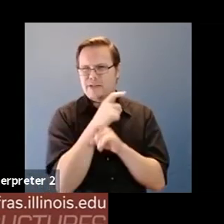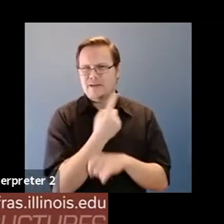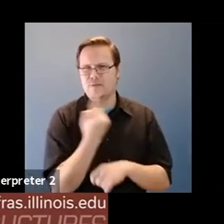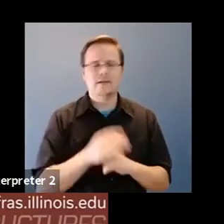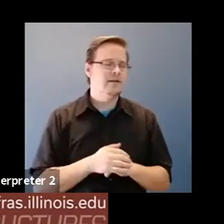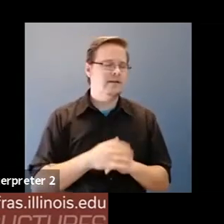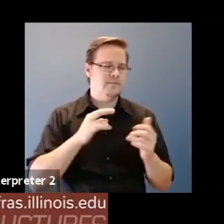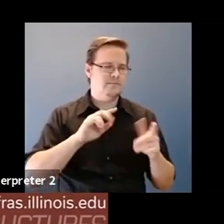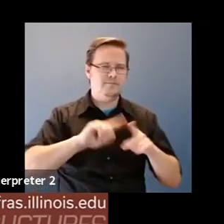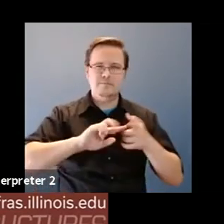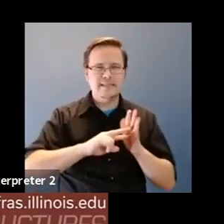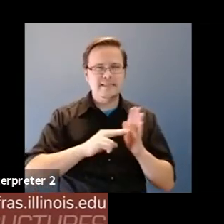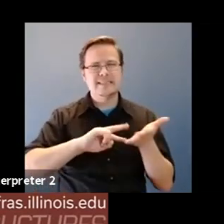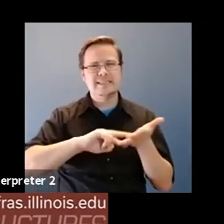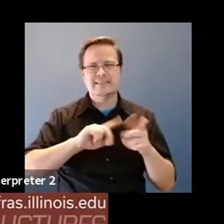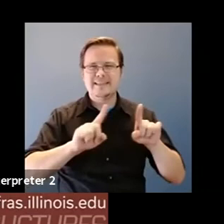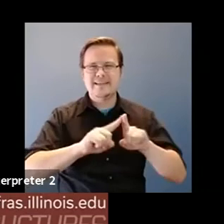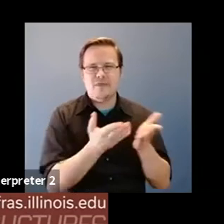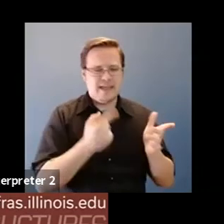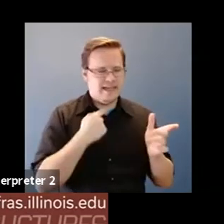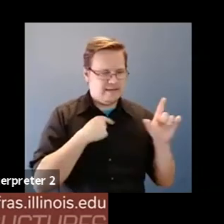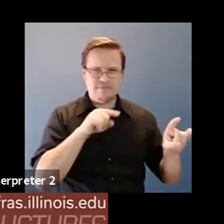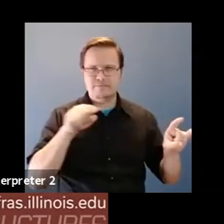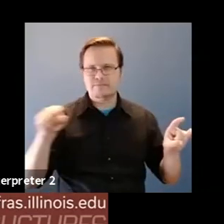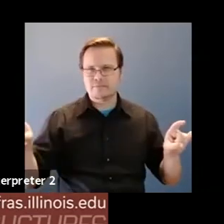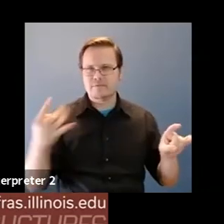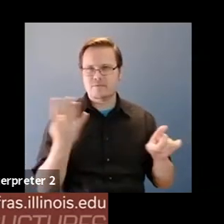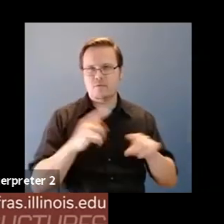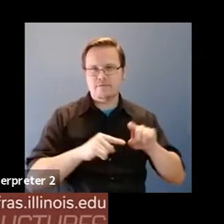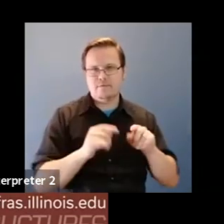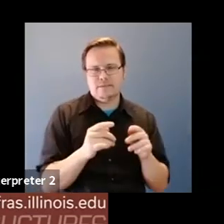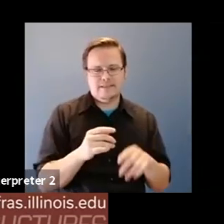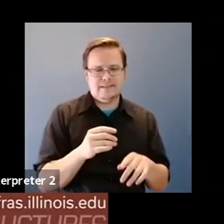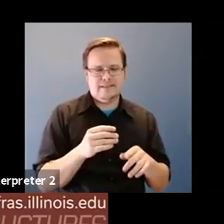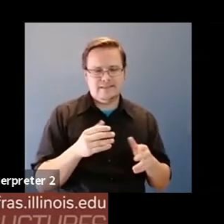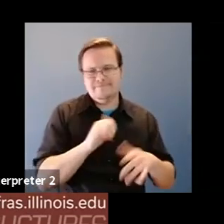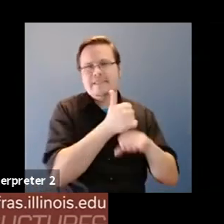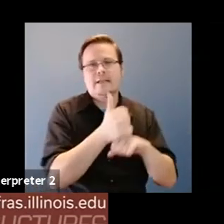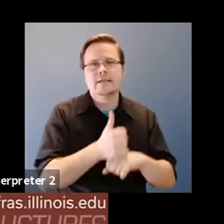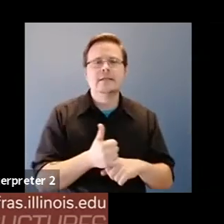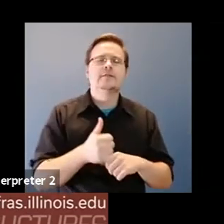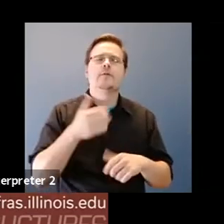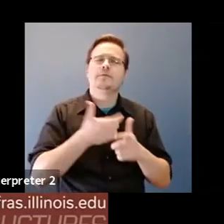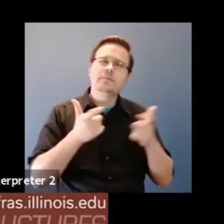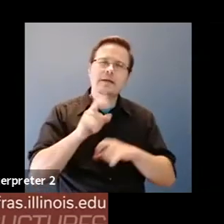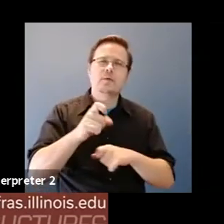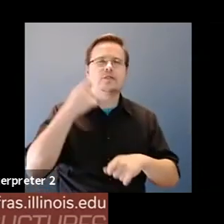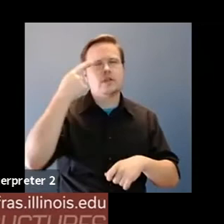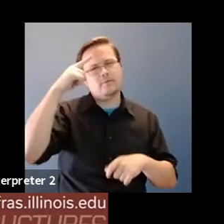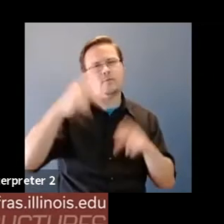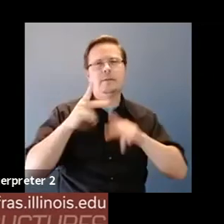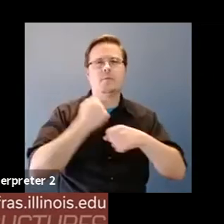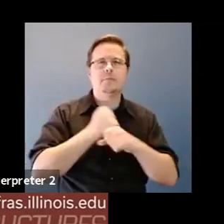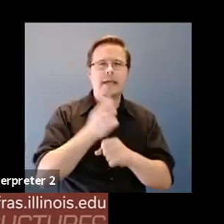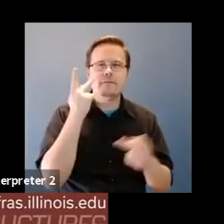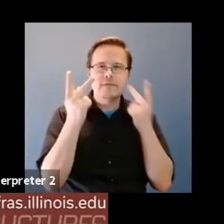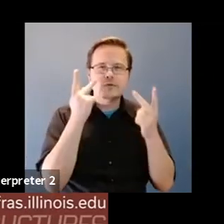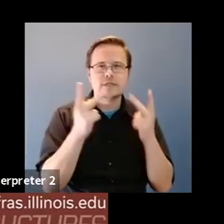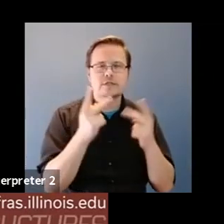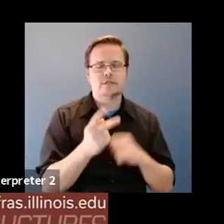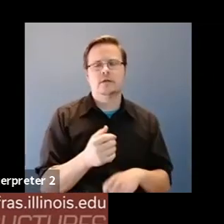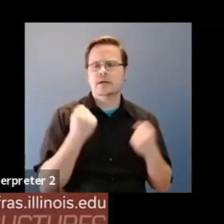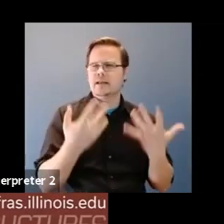Martin Wattenberg: I think this is actually again, this is a big question for people are making visualization there was a time when people would just think numbers don't lie I don't know.